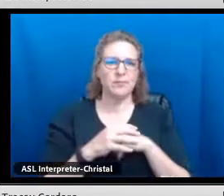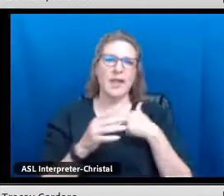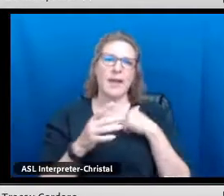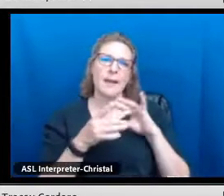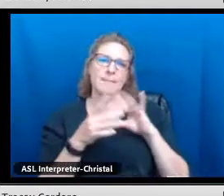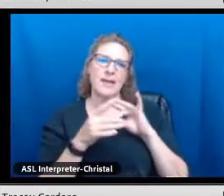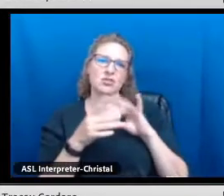so important.